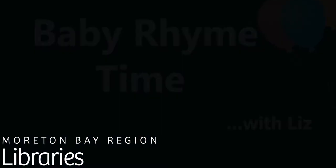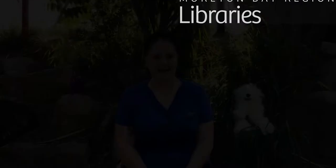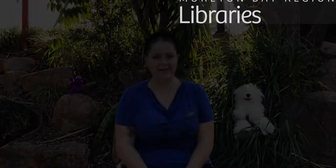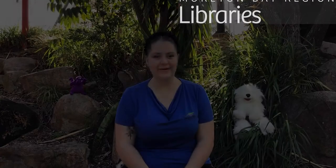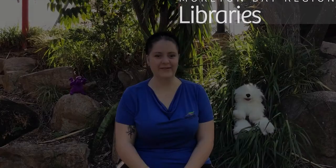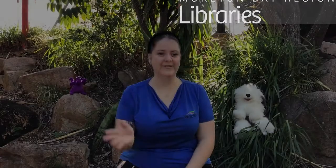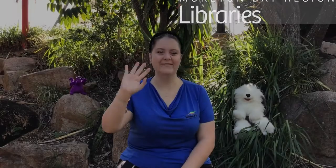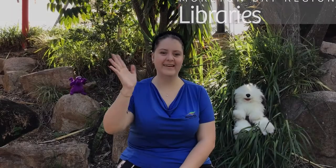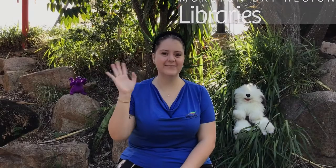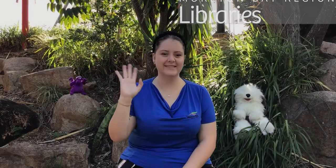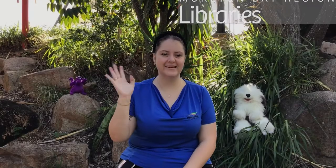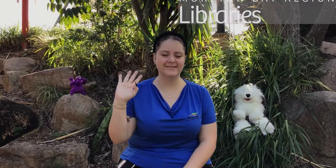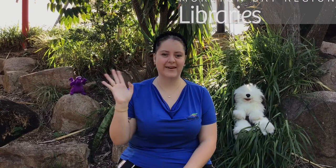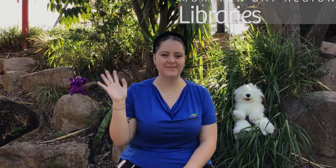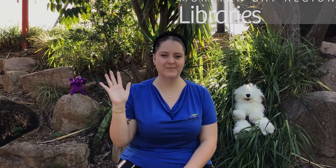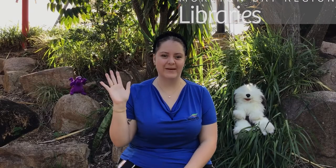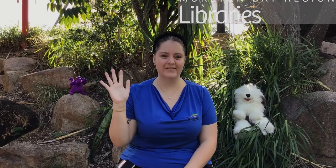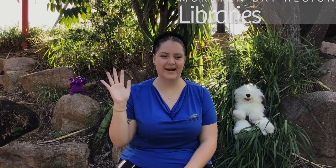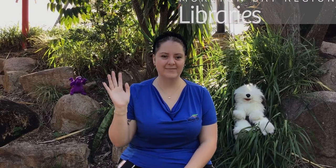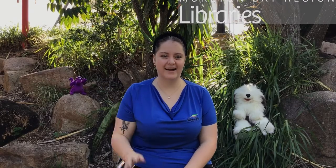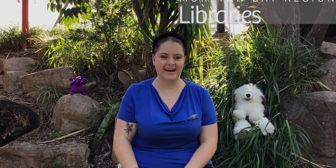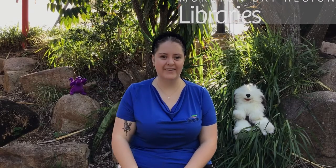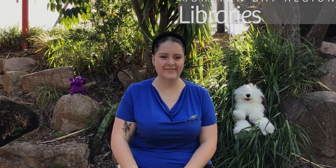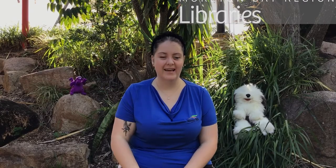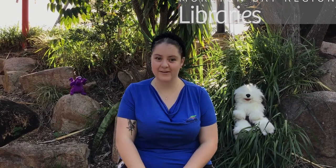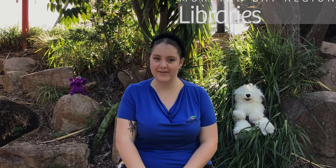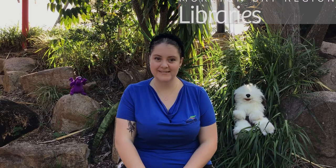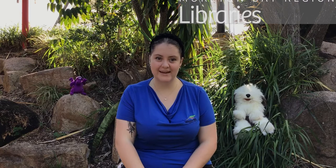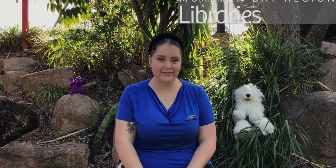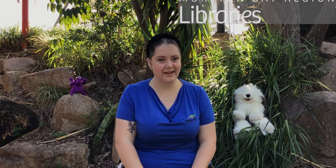Hello everyone my name is Liz. Welcome to Baby Rhyme Time! We're going to start off with our